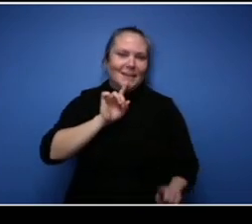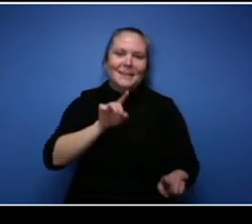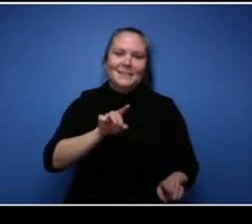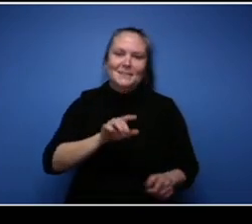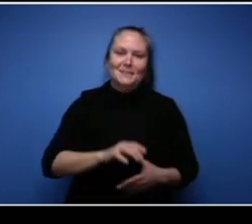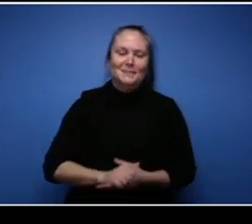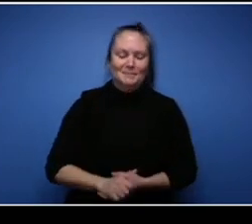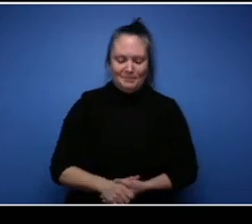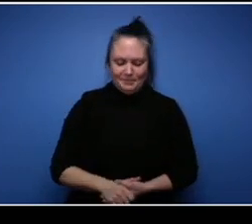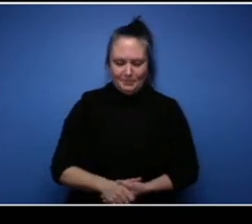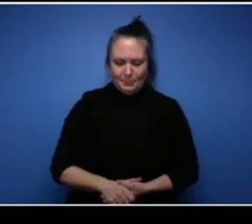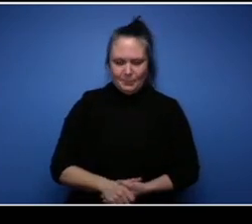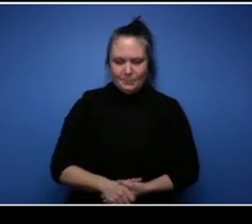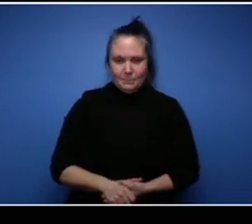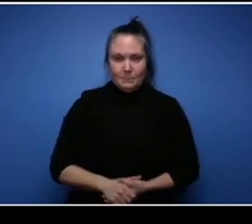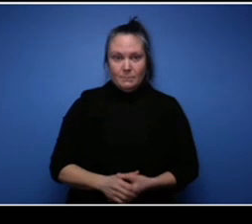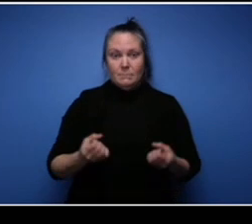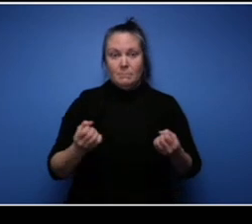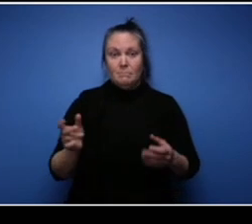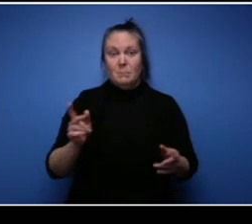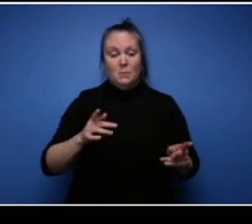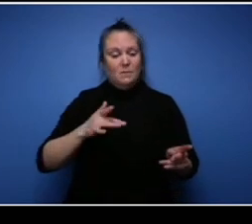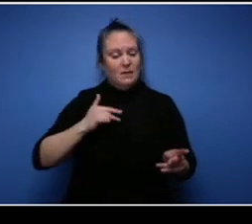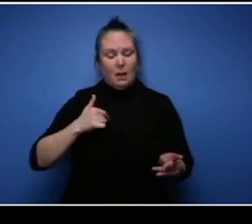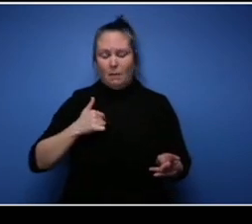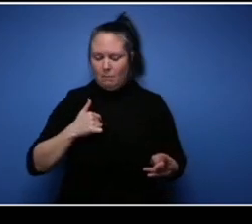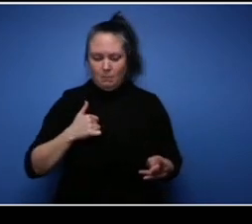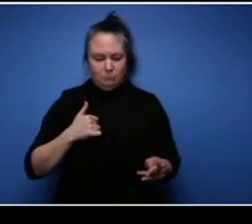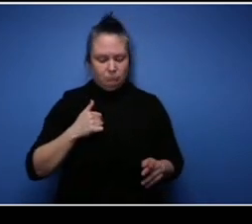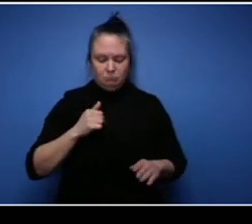can just start a business and start making money right away and like that's not the case